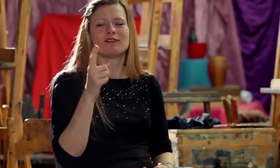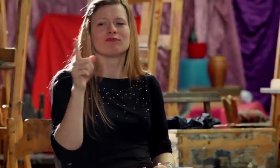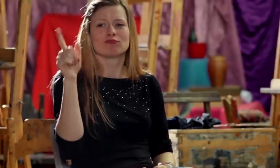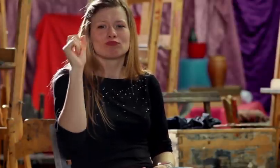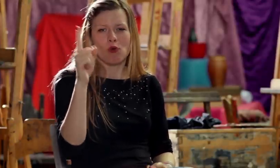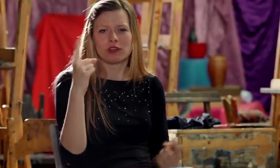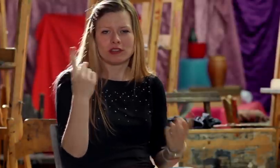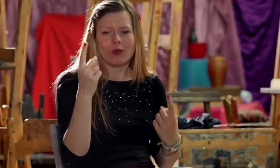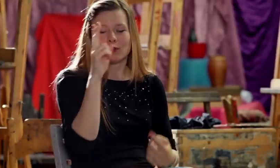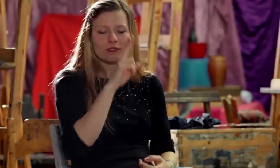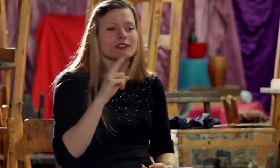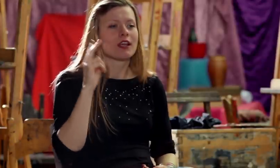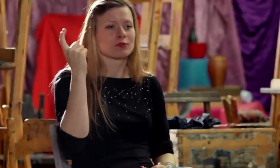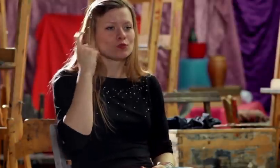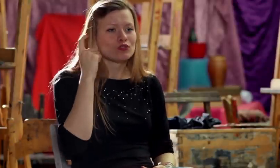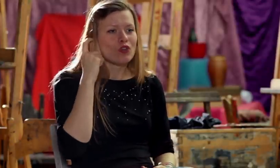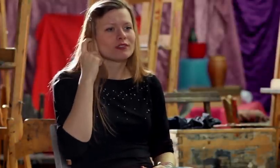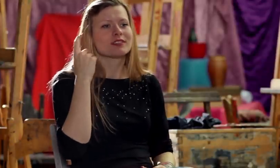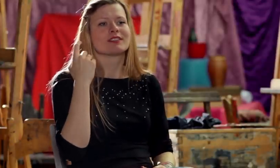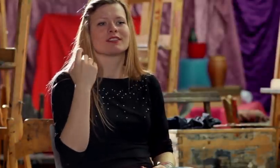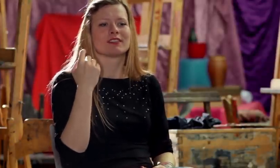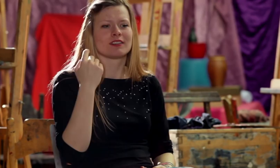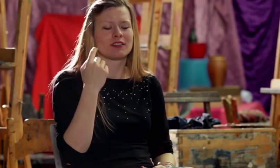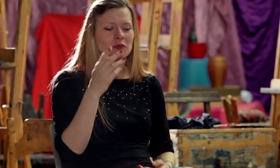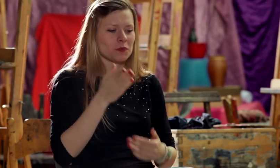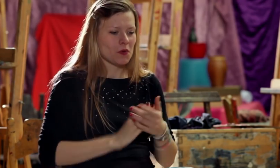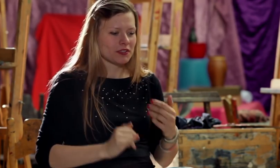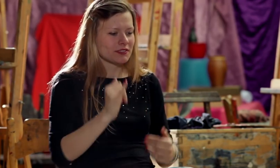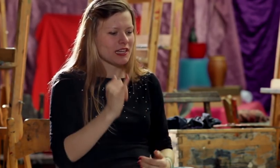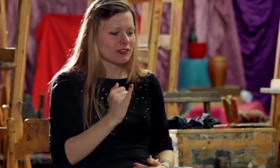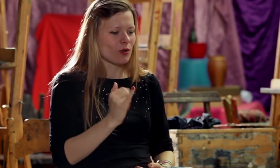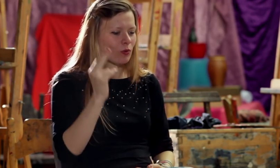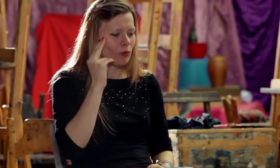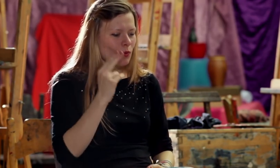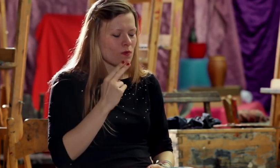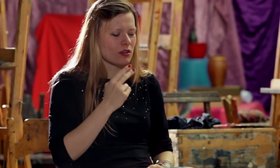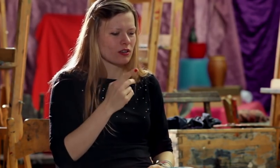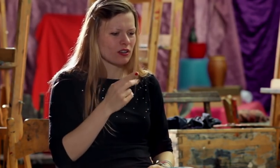There are situations like this: Hearing parents having a deaf child are scared,